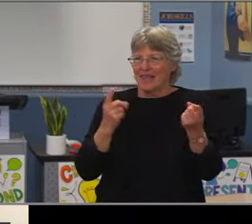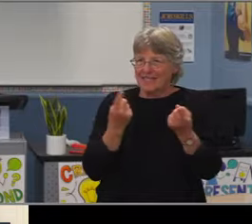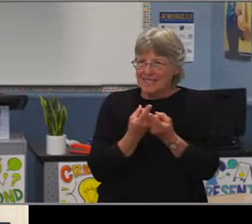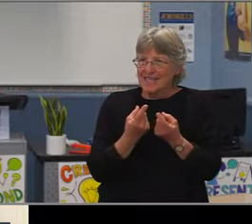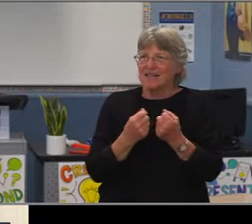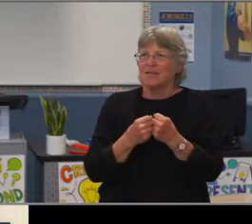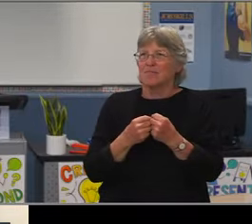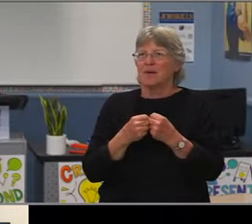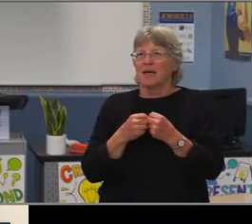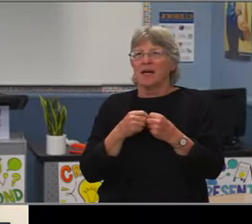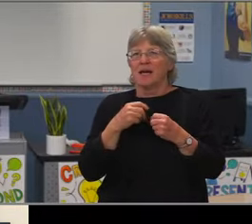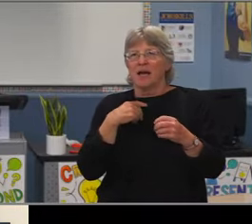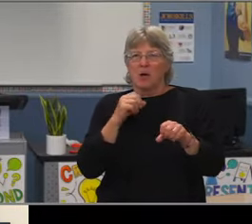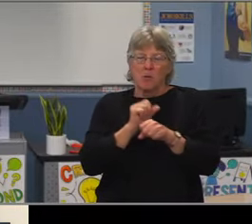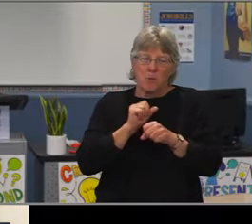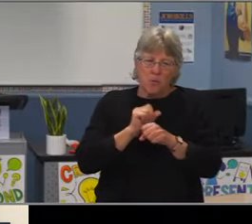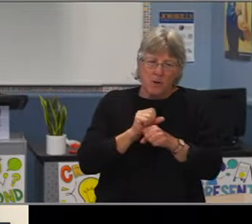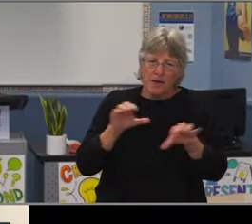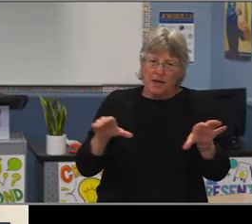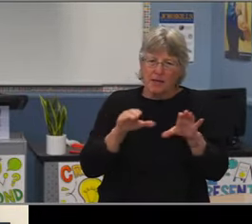that works diligently on attendance